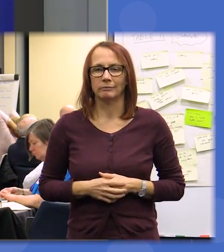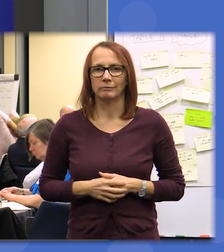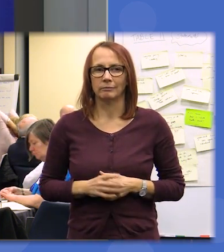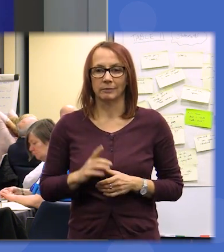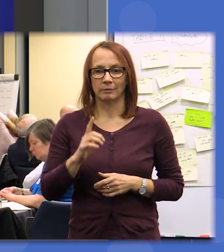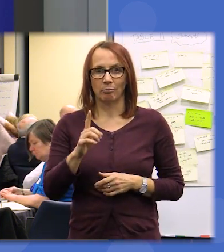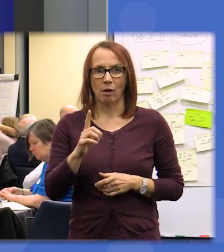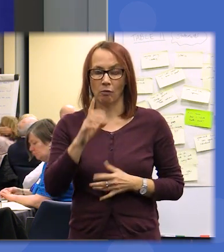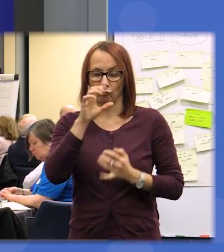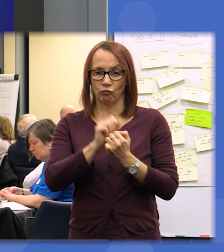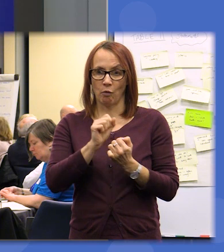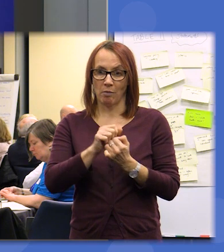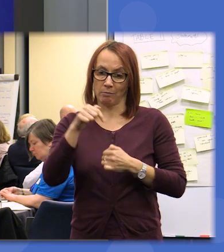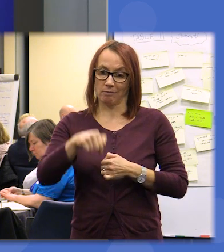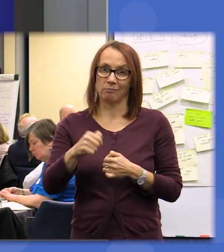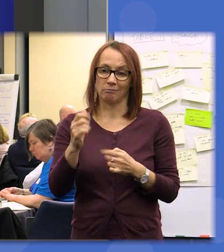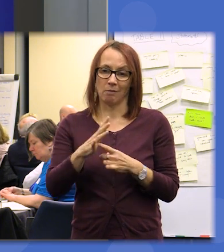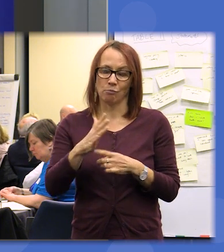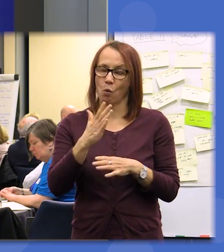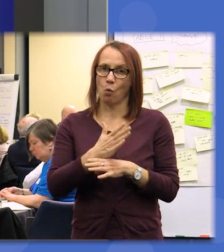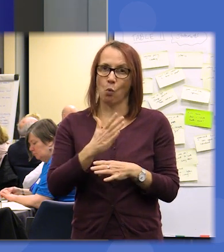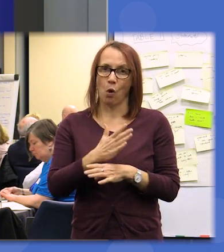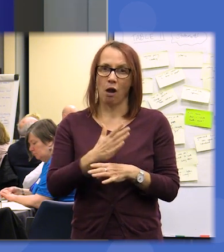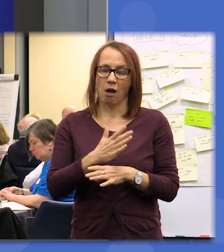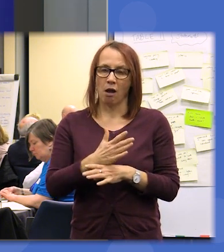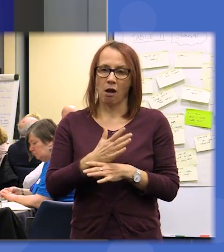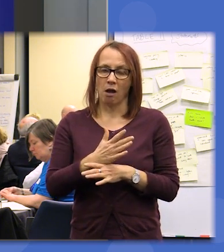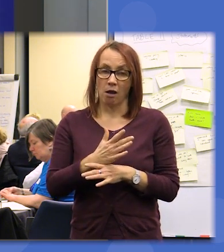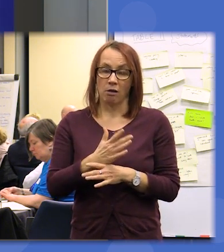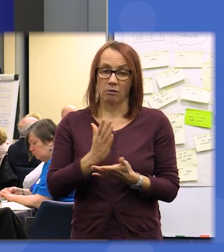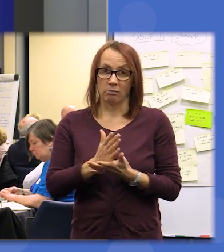what you're doing don't underestimate how uncomfortable it may make you feel